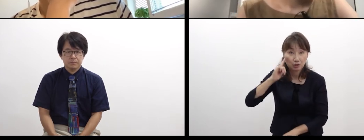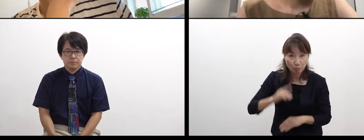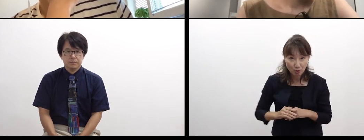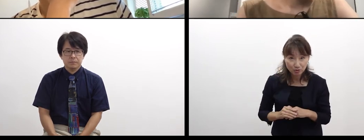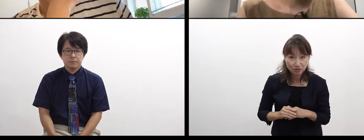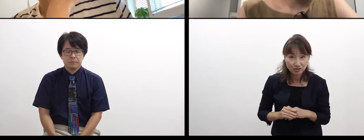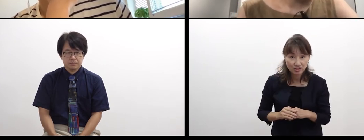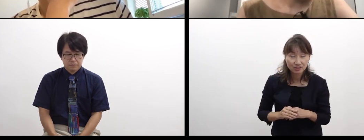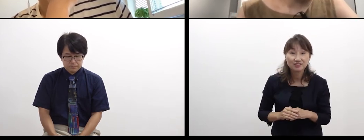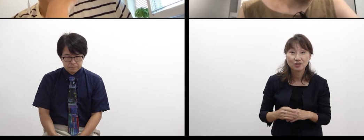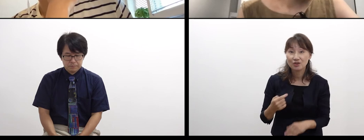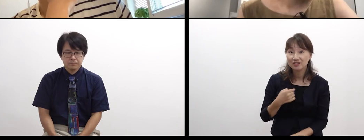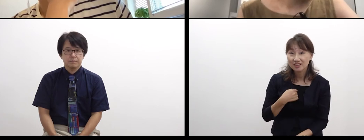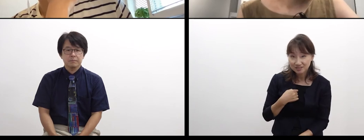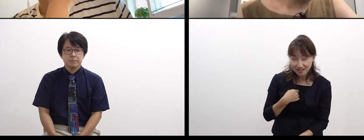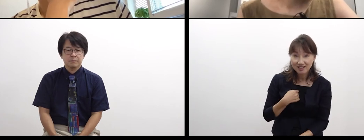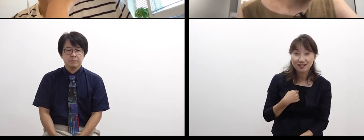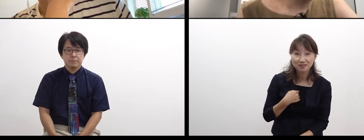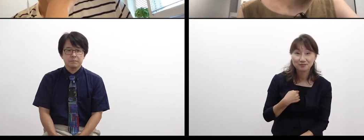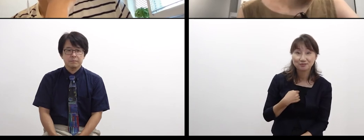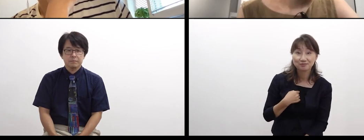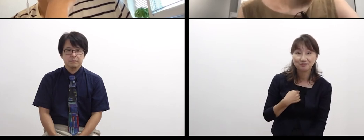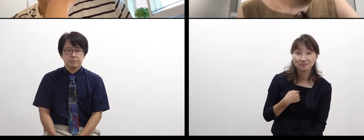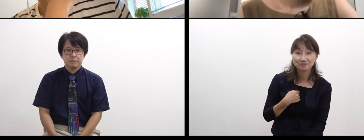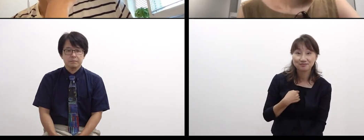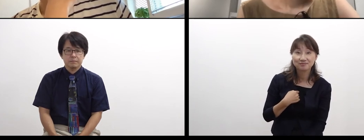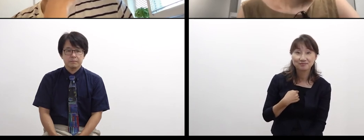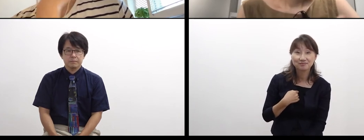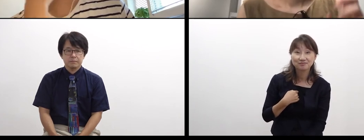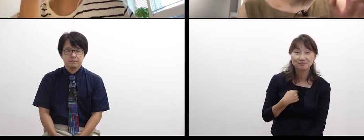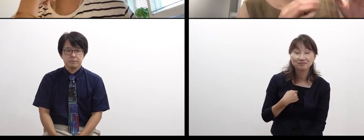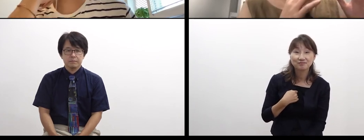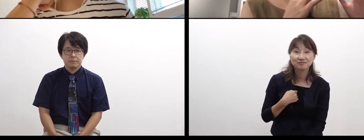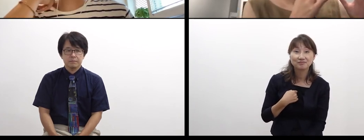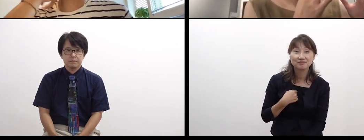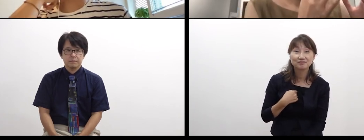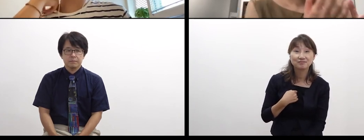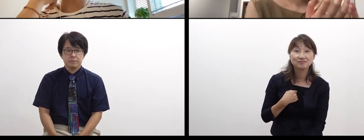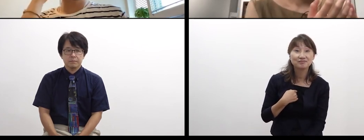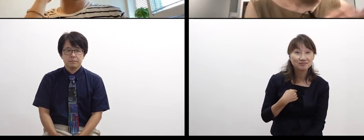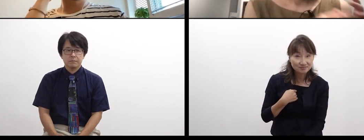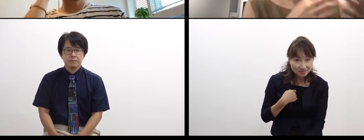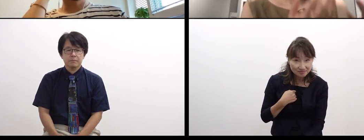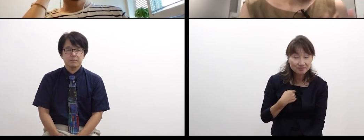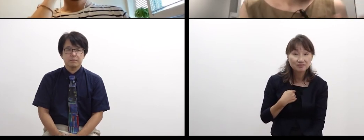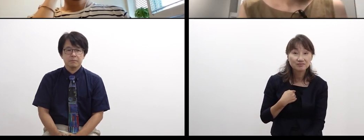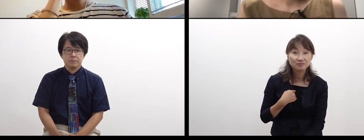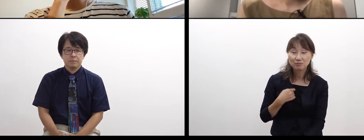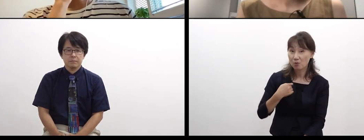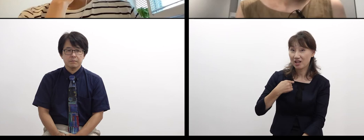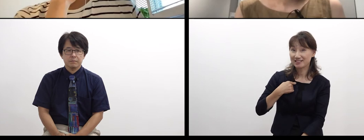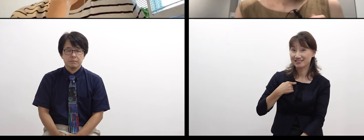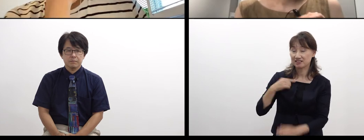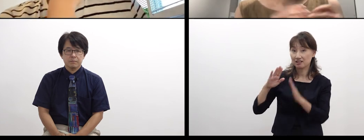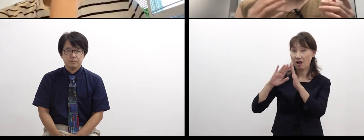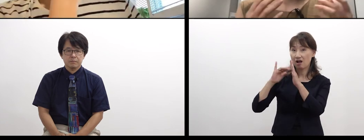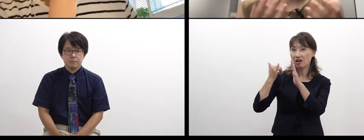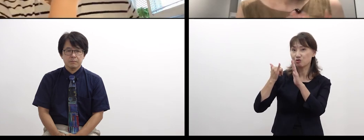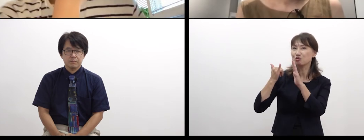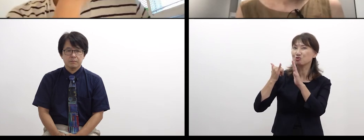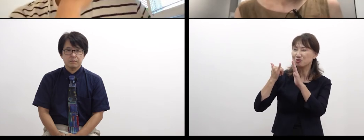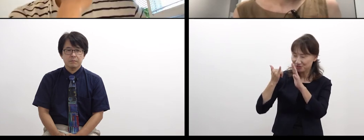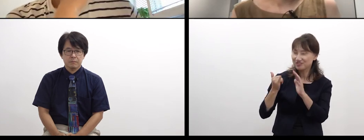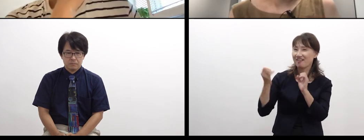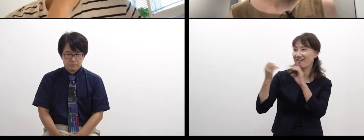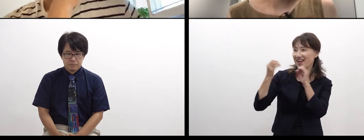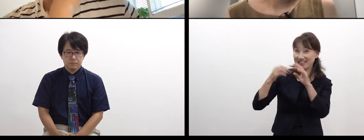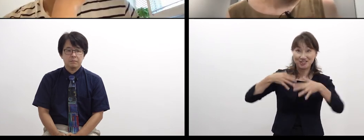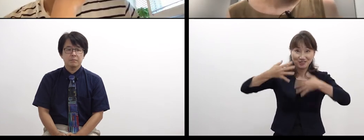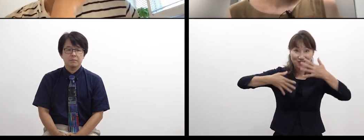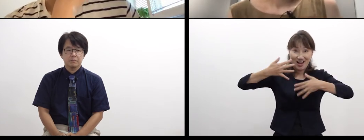Then, personally, I really love this language that I have talked with my family,